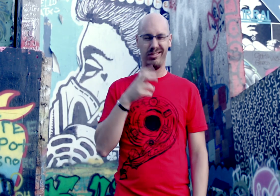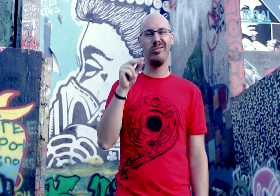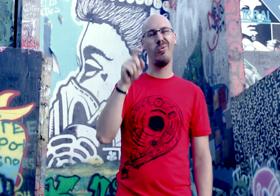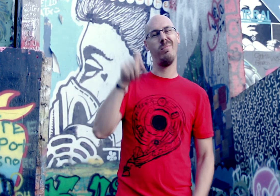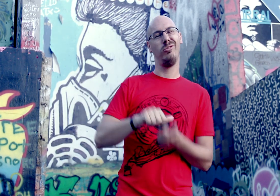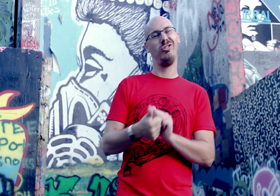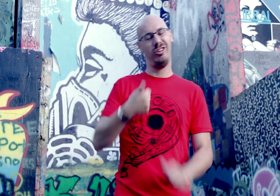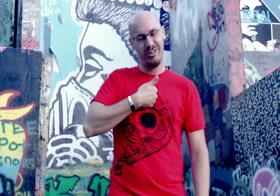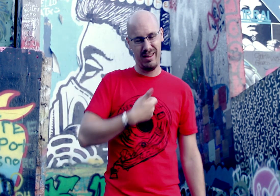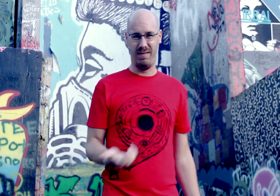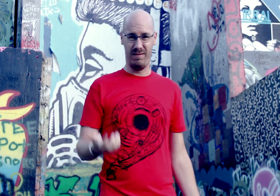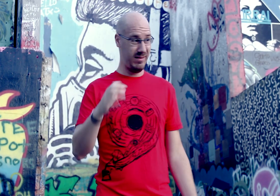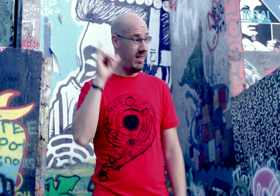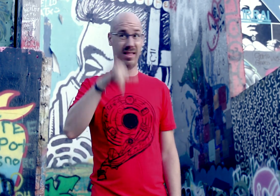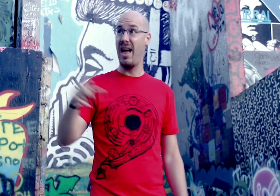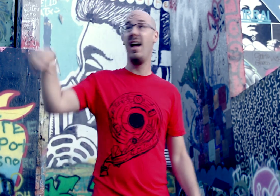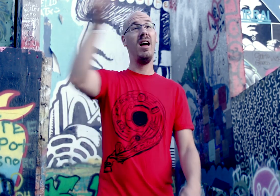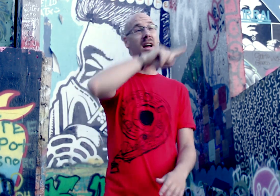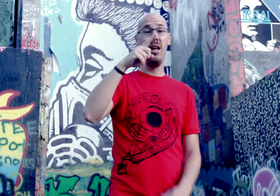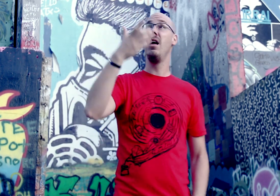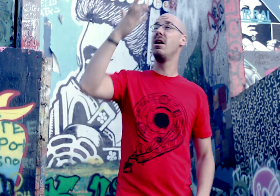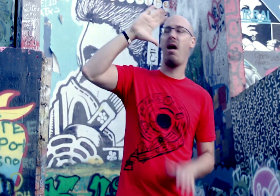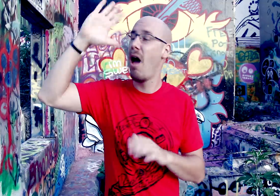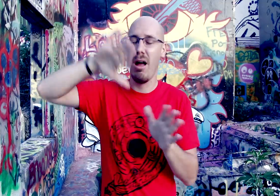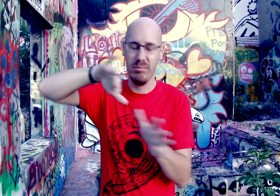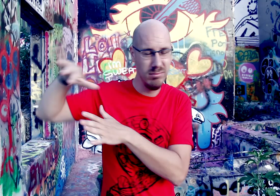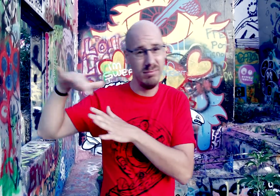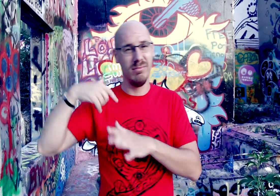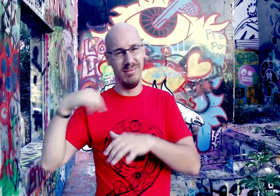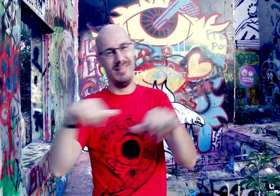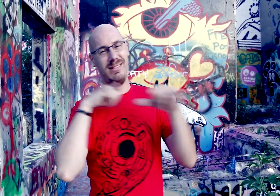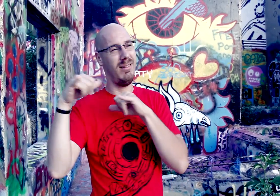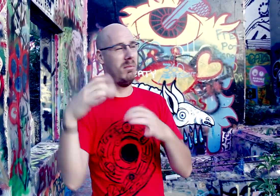No law is gonna change us. We have to change us Whatever God you believe in